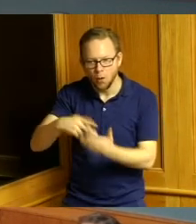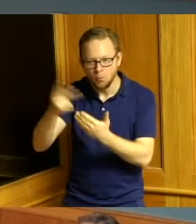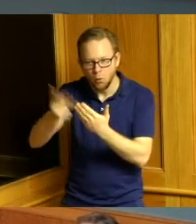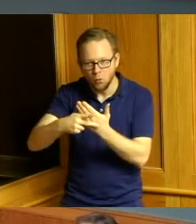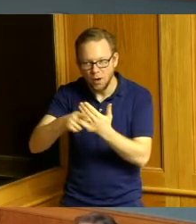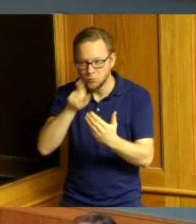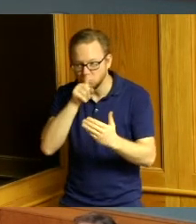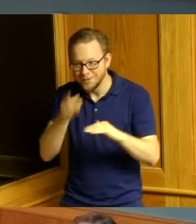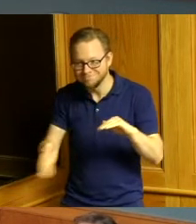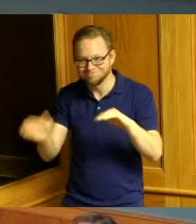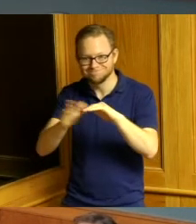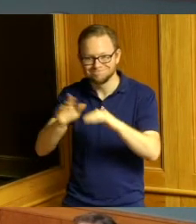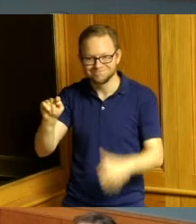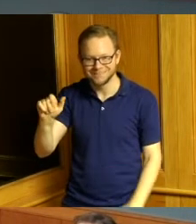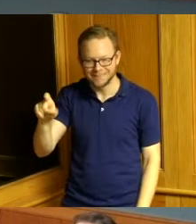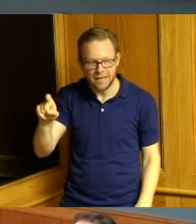where I talked to People Working Cooperative studies yeah I'm sorry did I run out of time